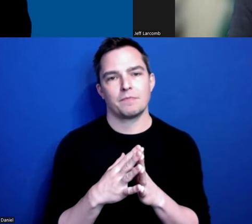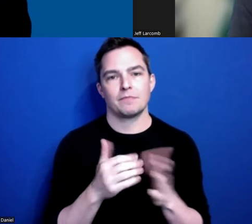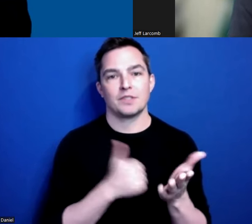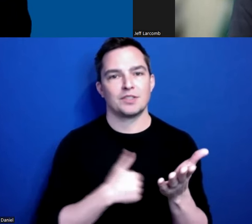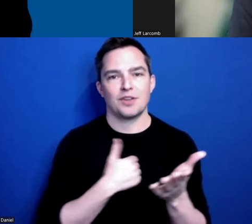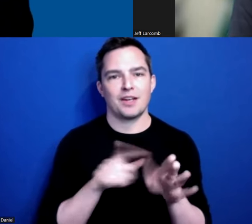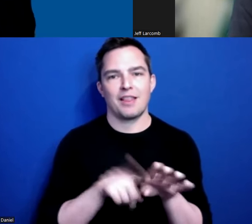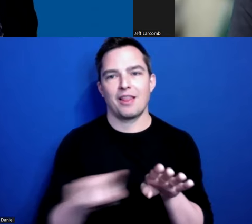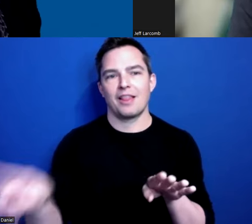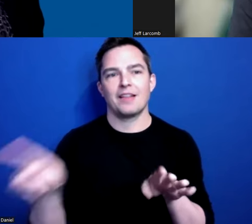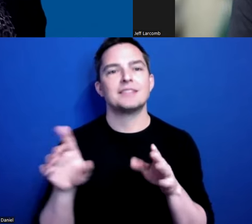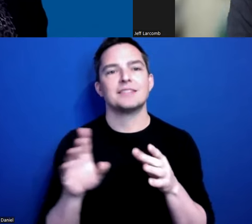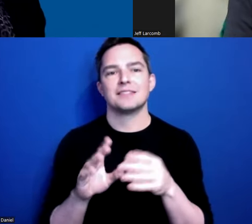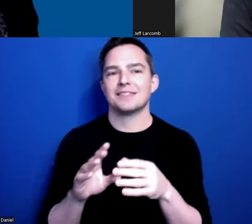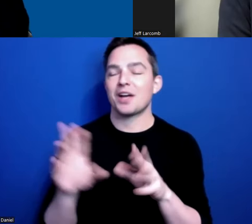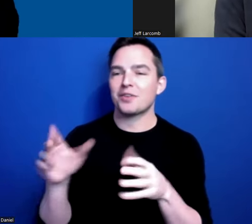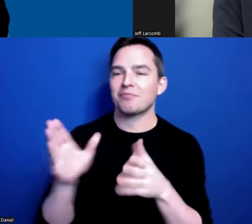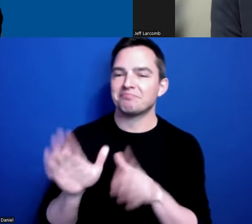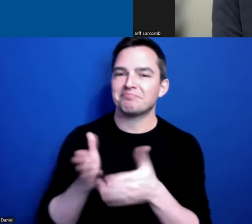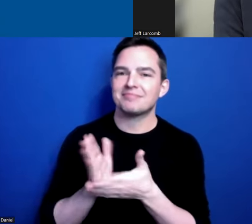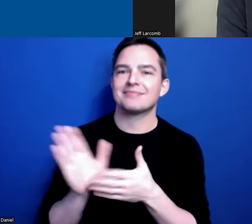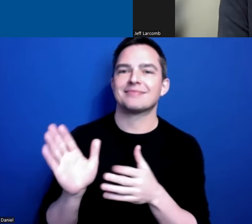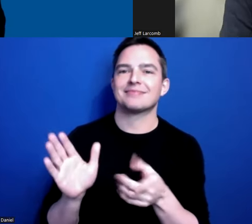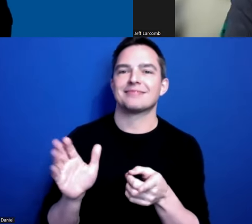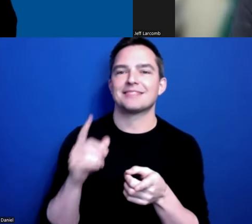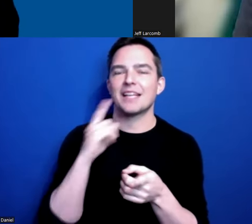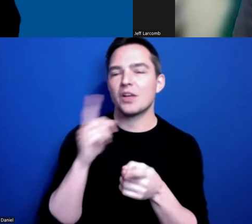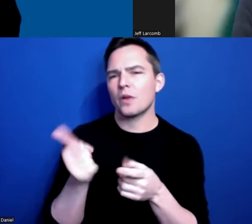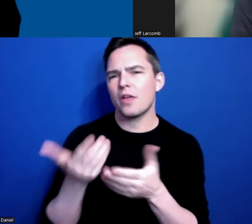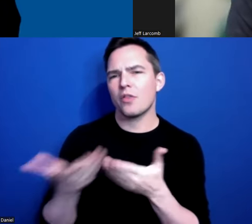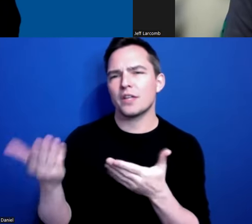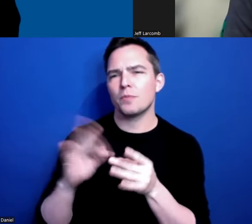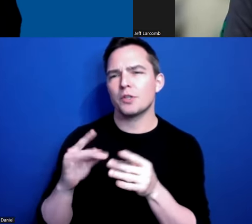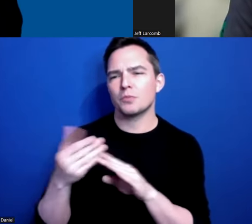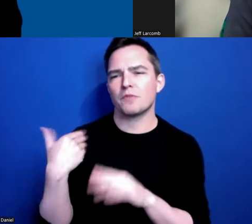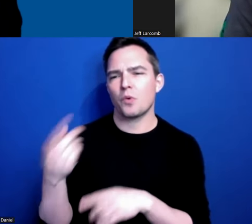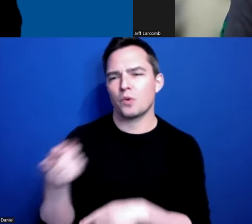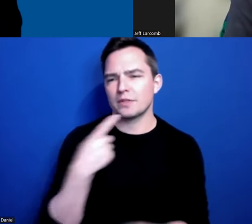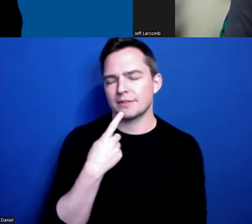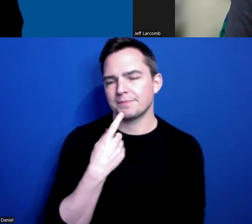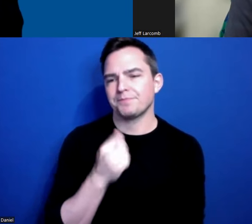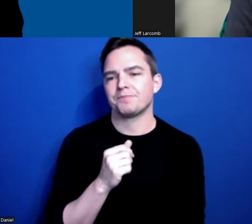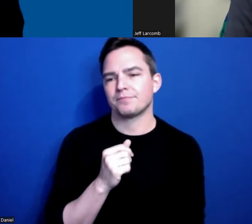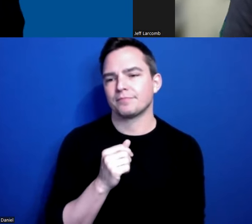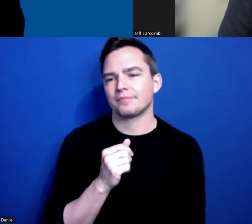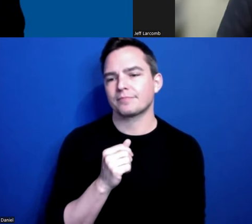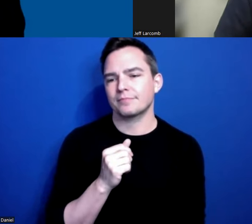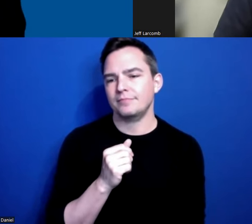No, that’s okay, Jeff. I think, too, one of the other things you had mentioned is that about